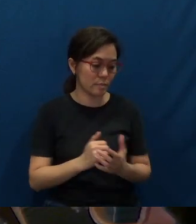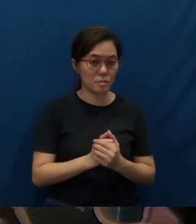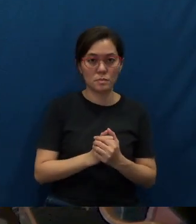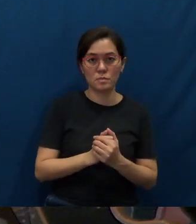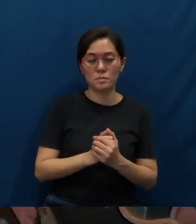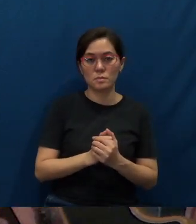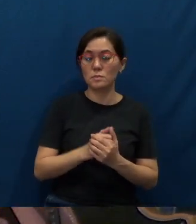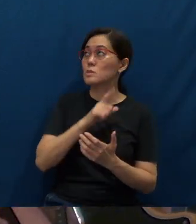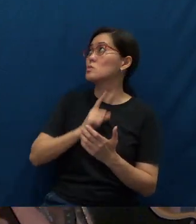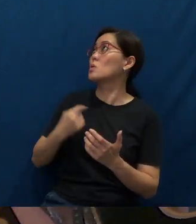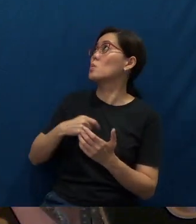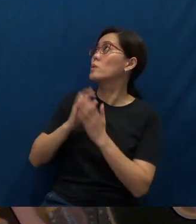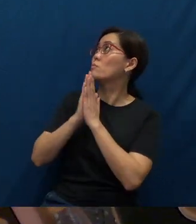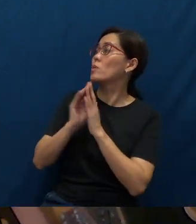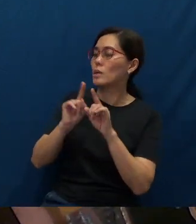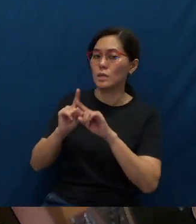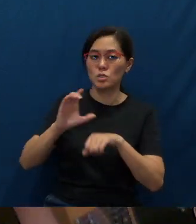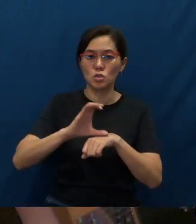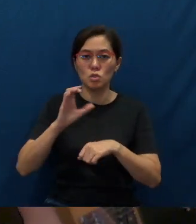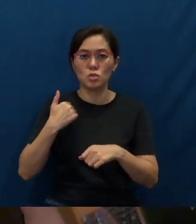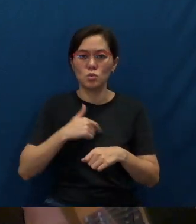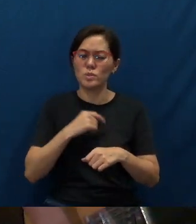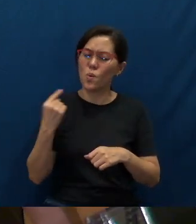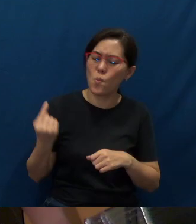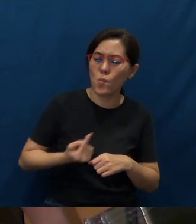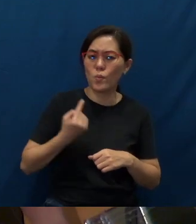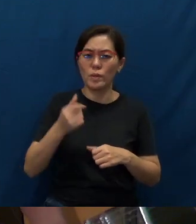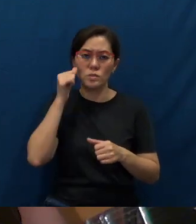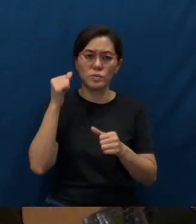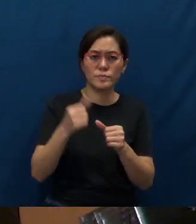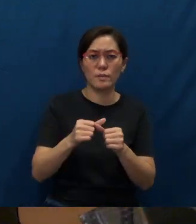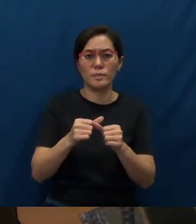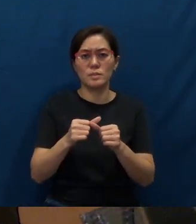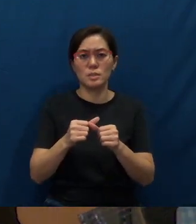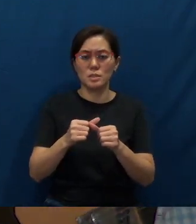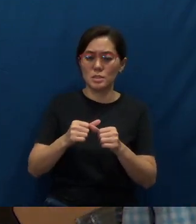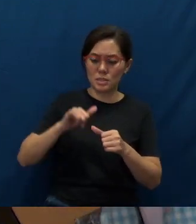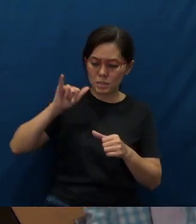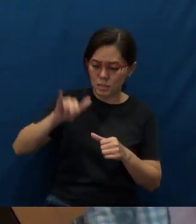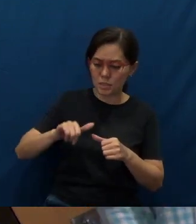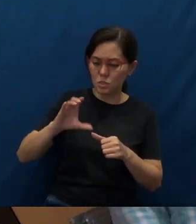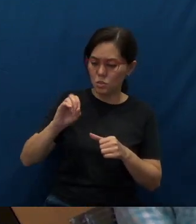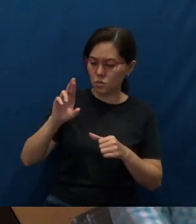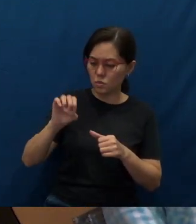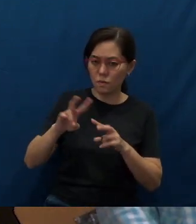Lord, we pray as a church, that we may always remember this core value of reaching out.